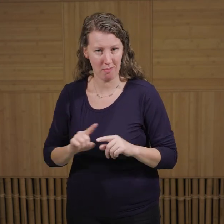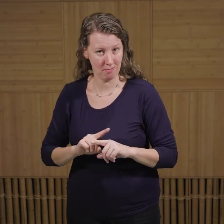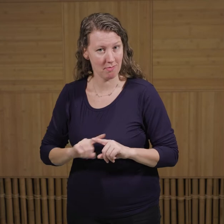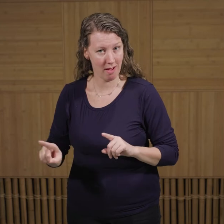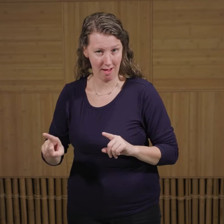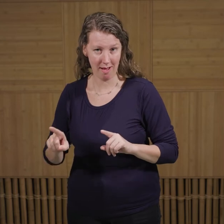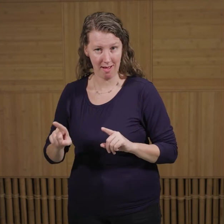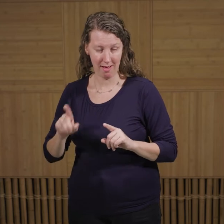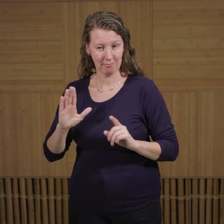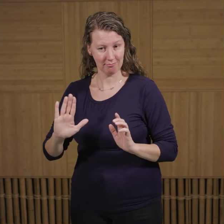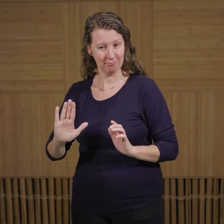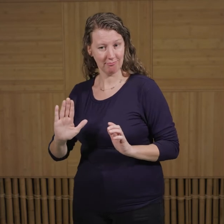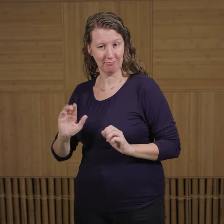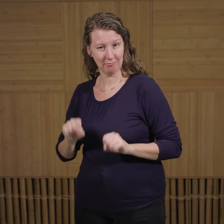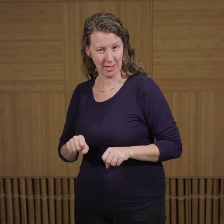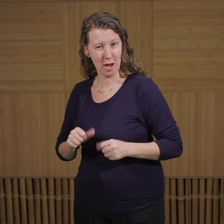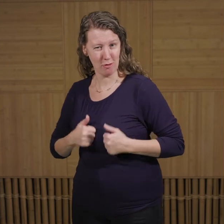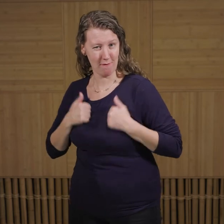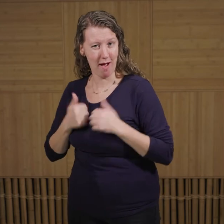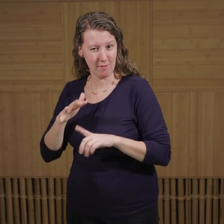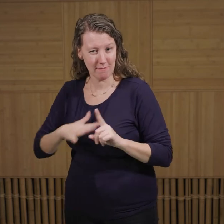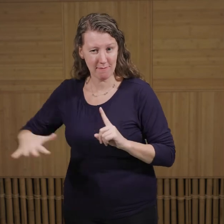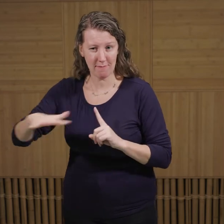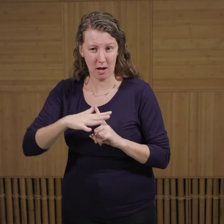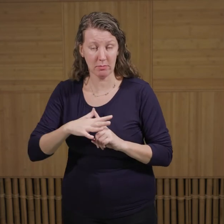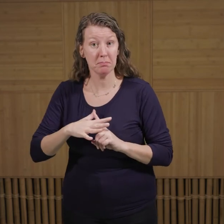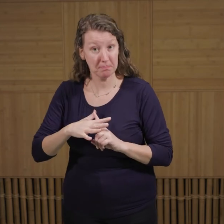that allow them to thrive in the harsh environment. First of all, they're small.